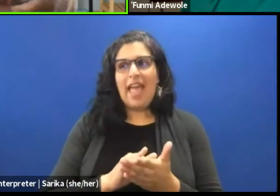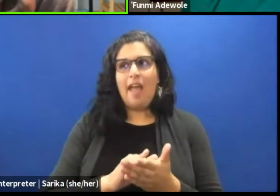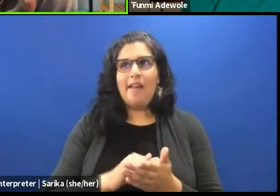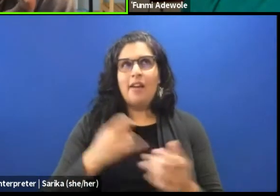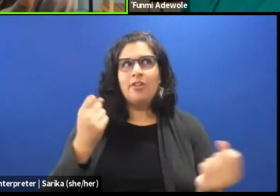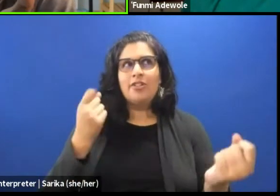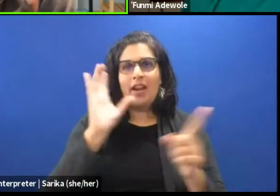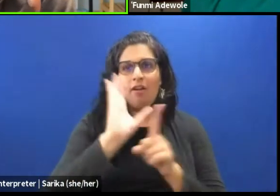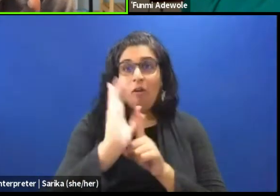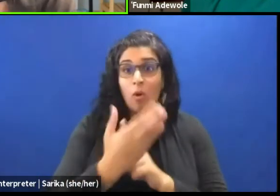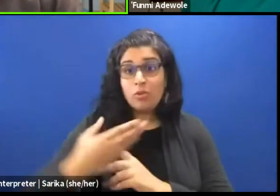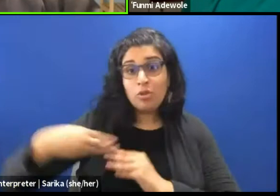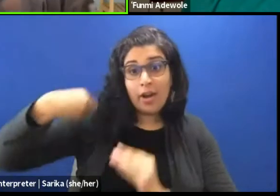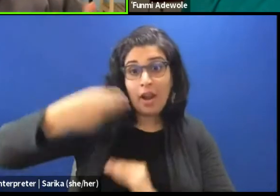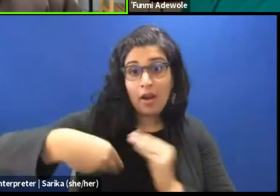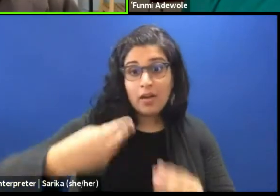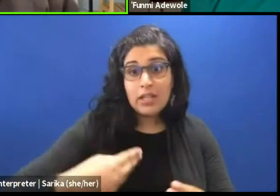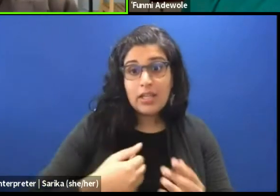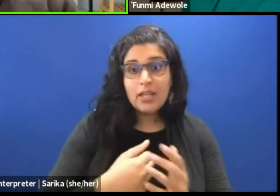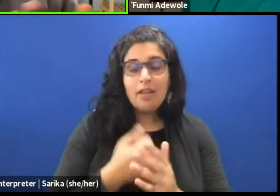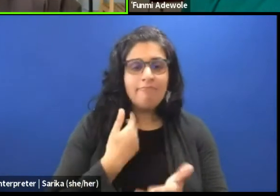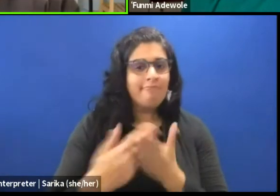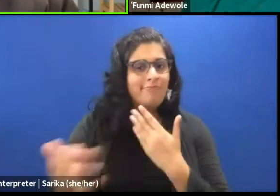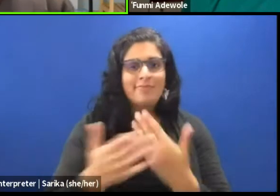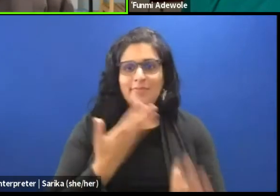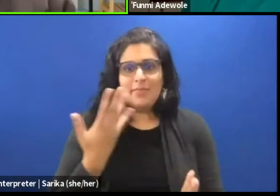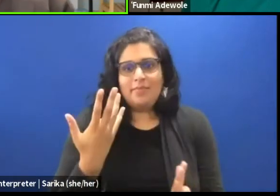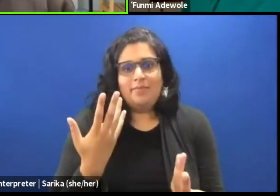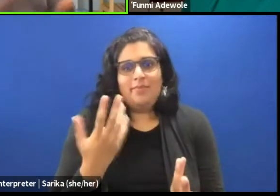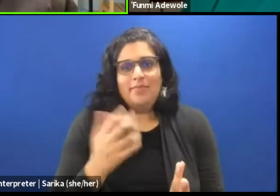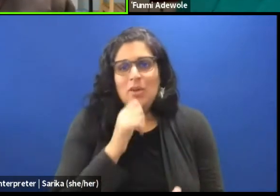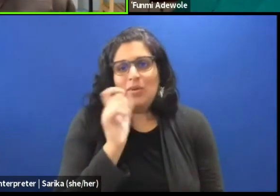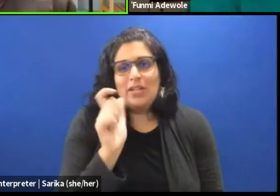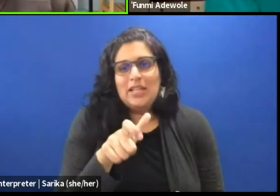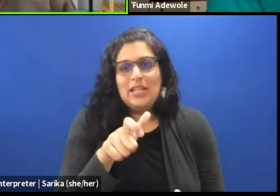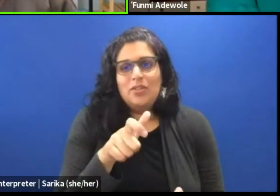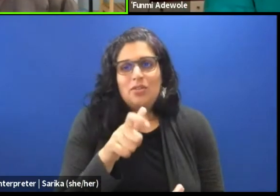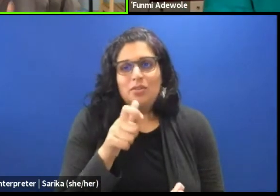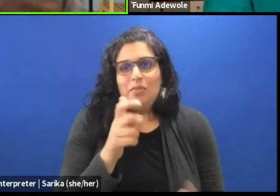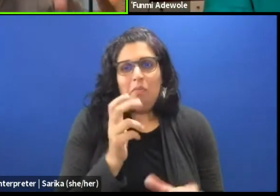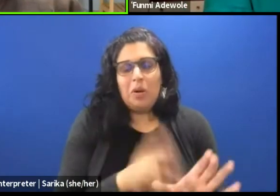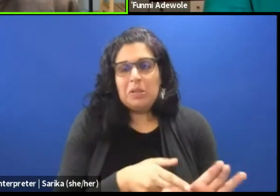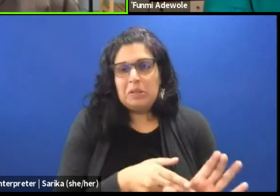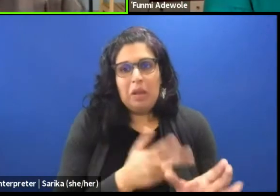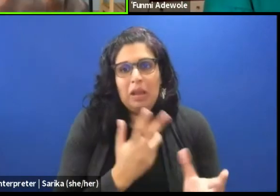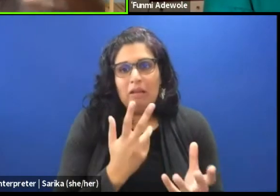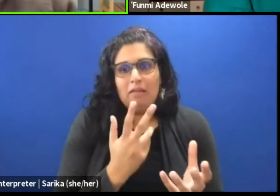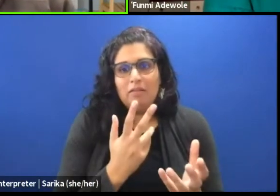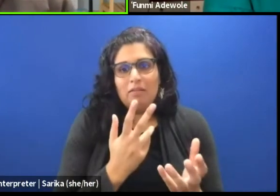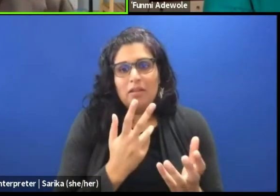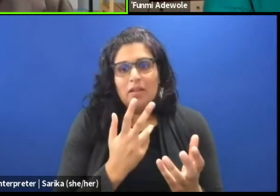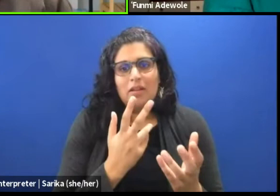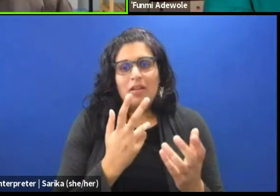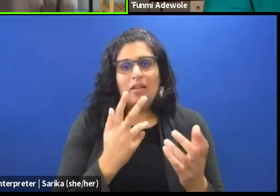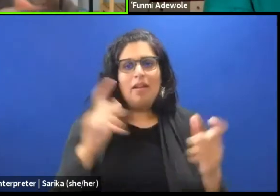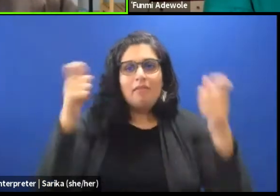the heritage, even though you do not necessarily participate in the carnivals and festivals and all of that.